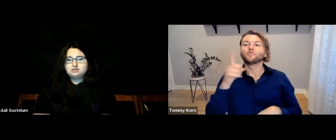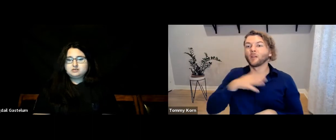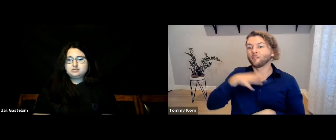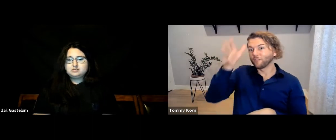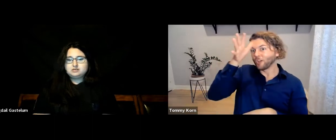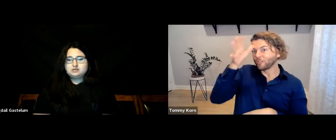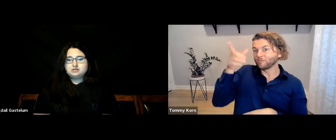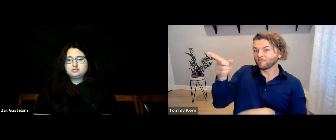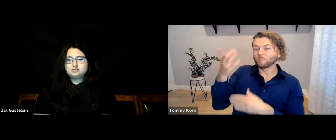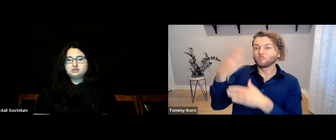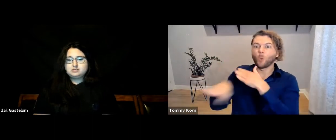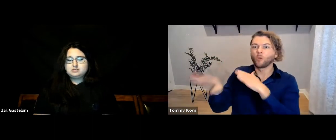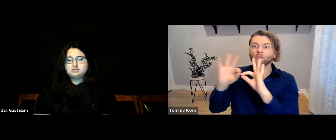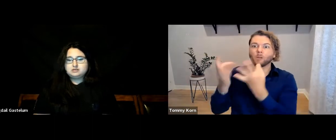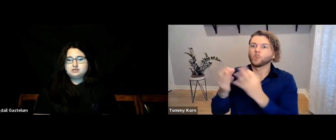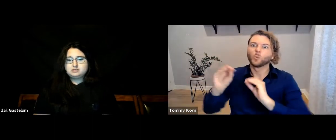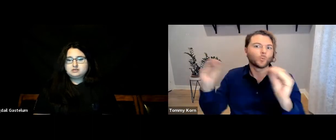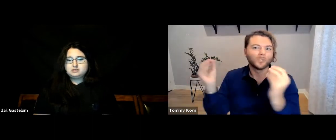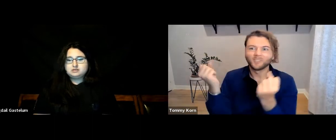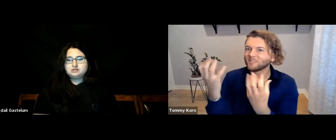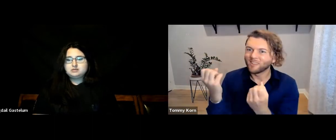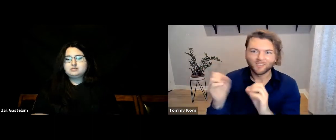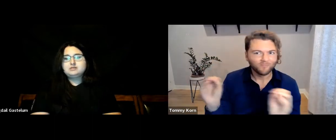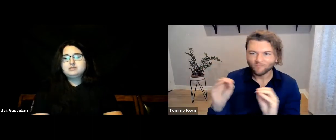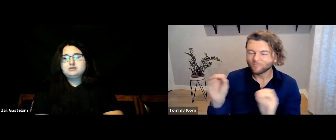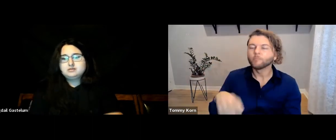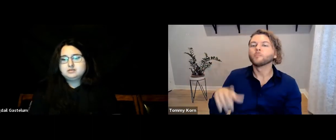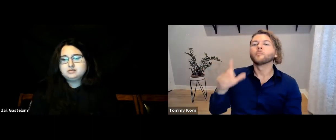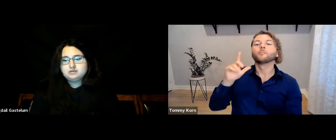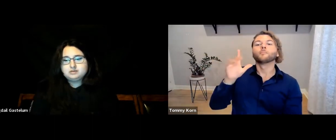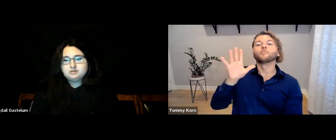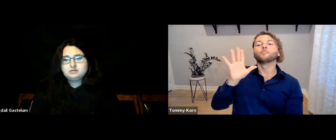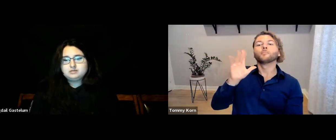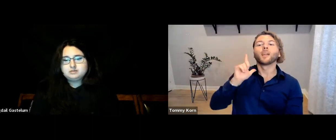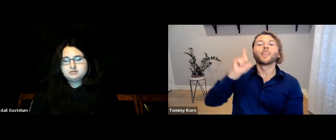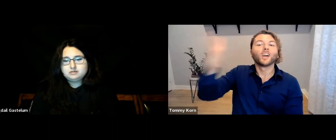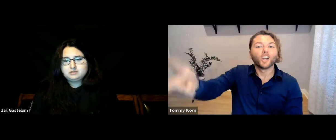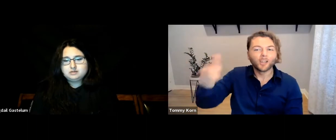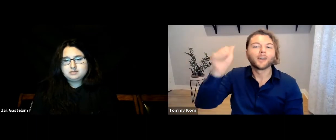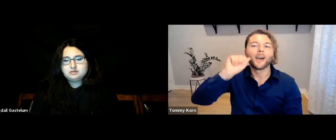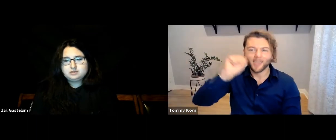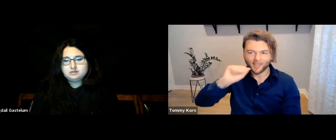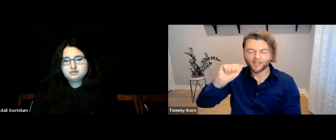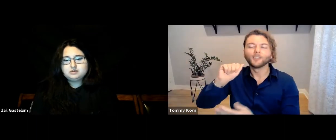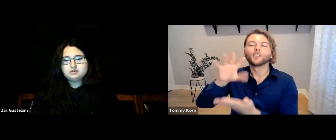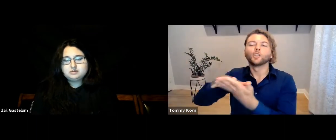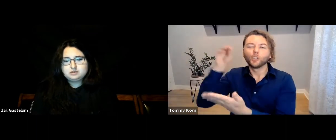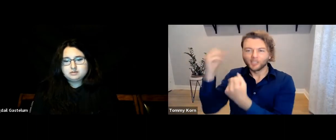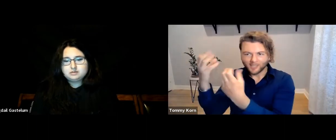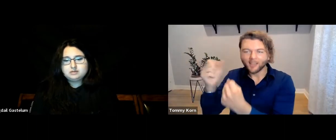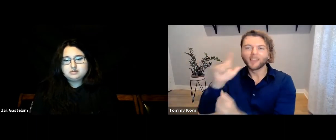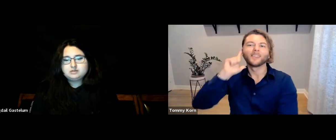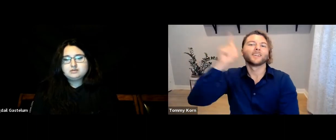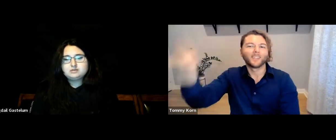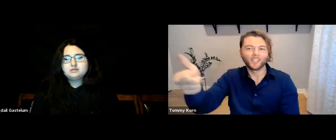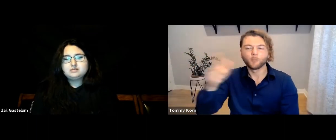and my father was born to a family that knew no sign. He later learned to sign,